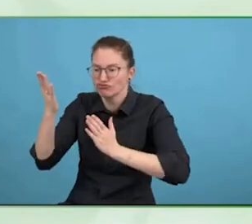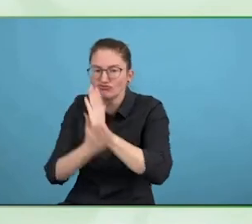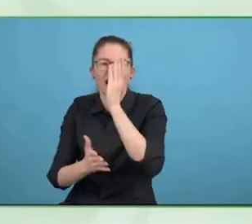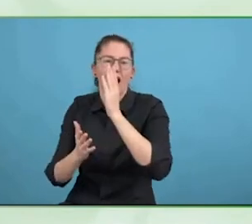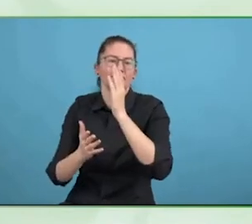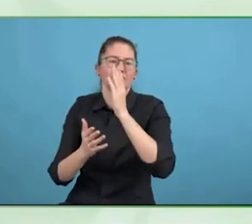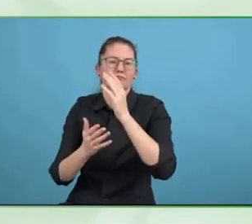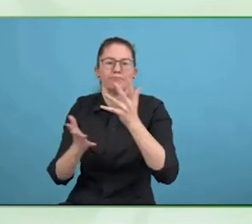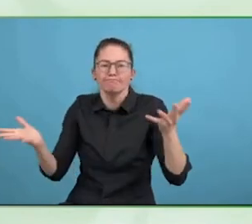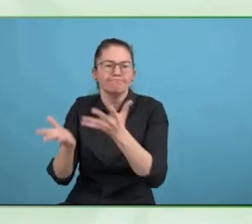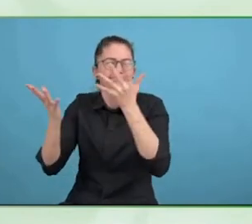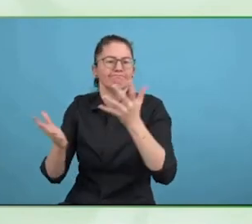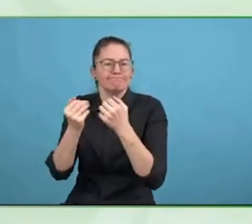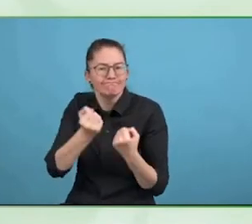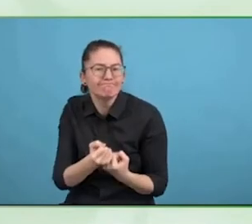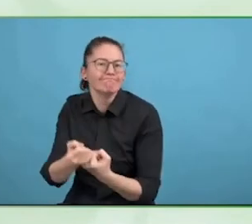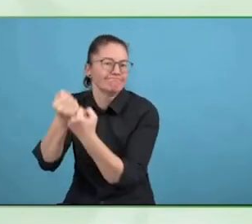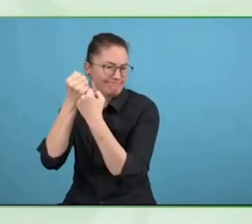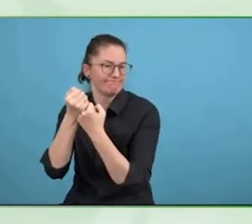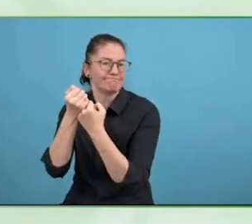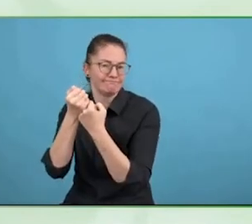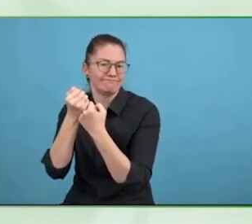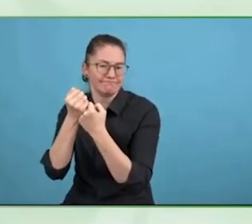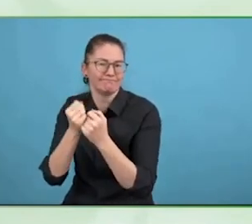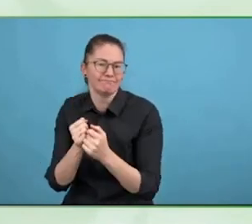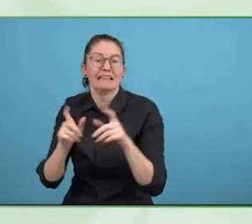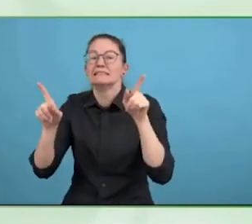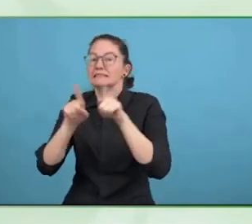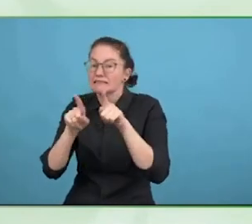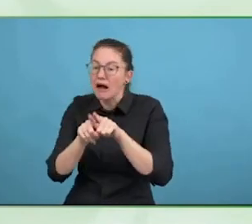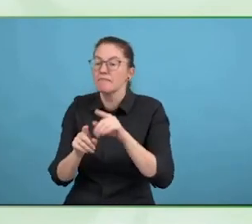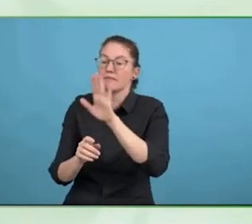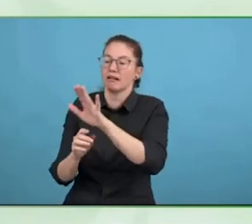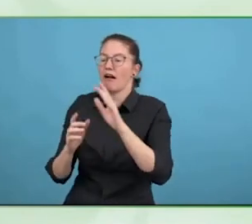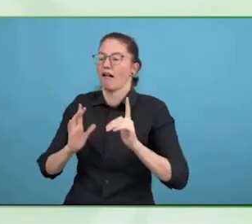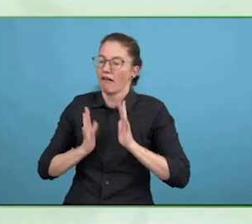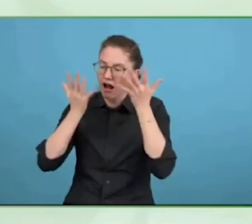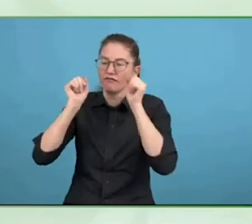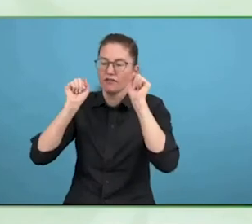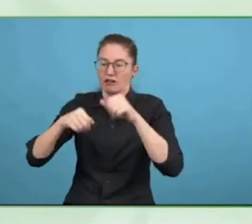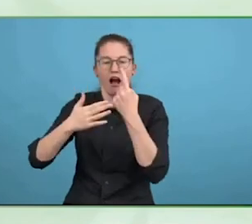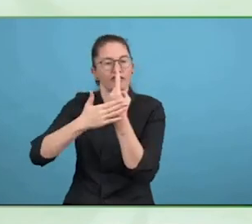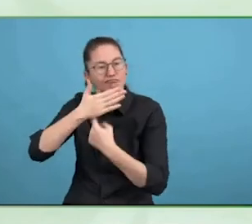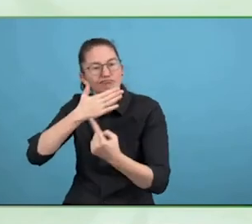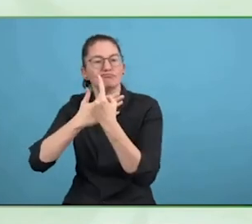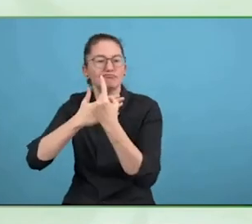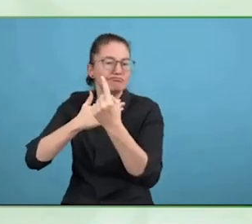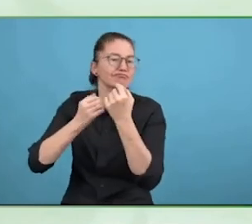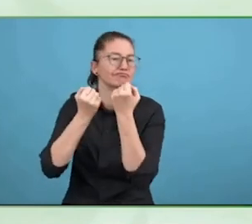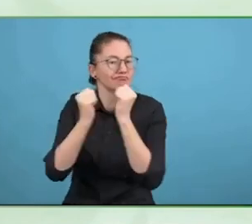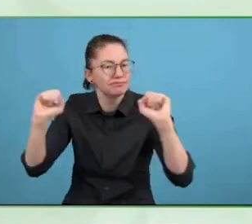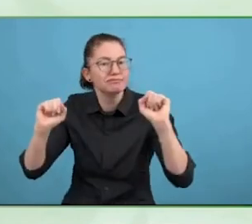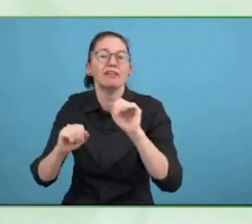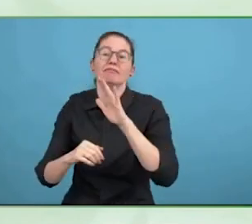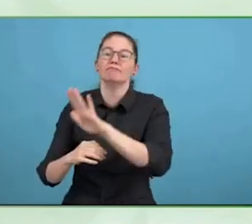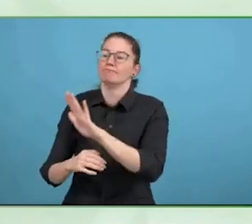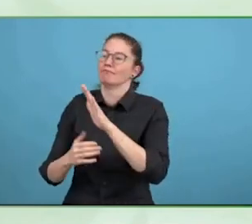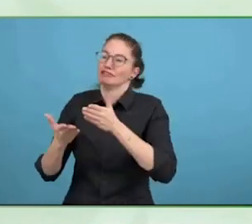you who can actually advocate on your behalf, in circumstances where you, if you are a person as a disability, may not be able to.